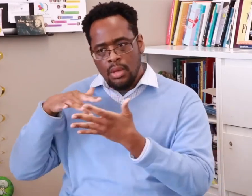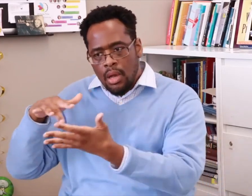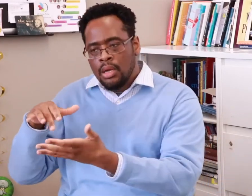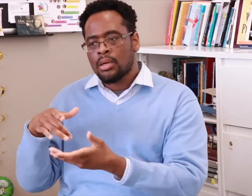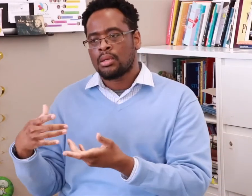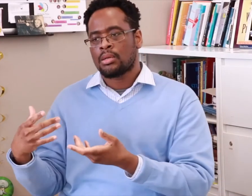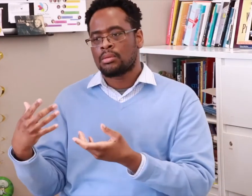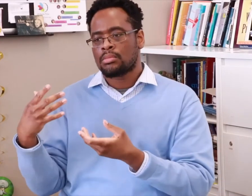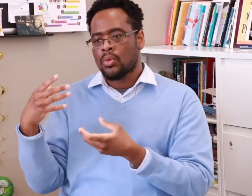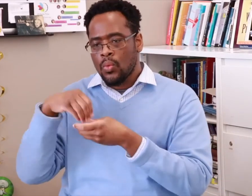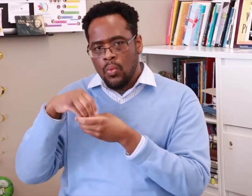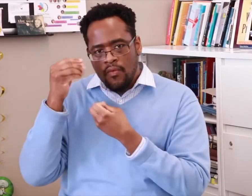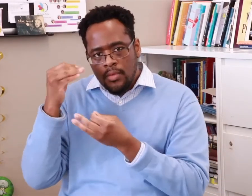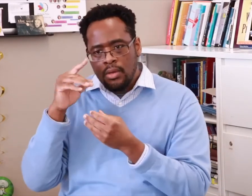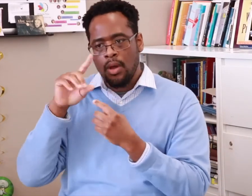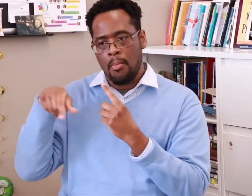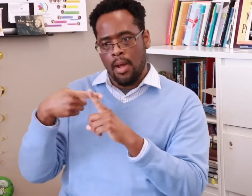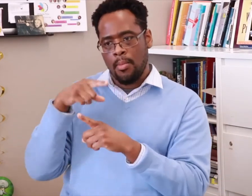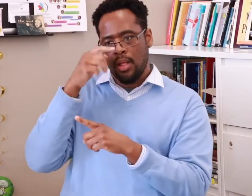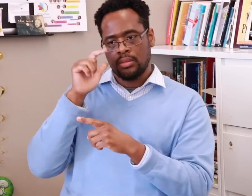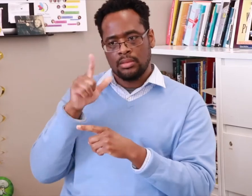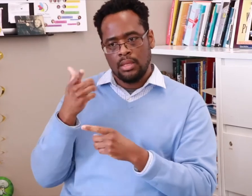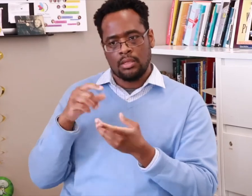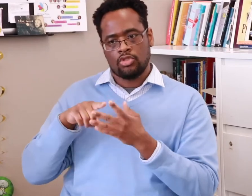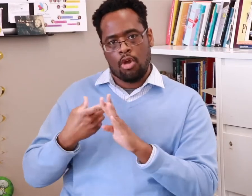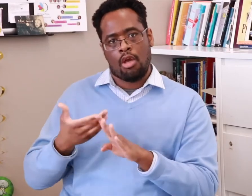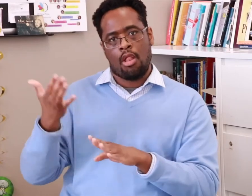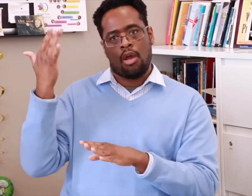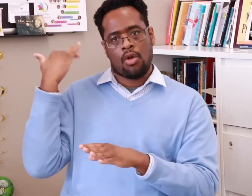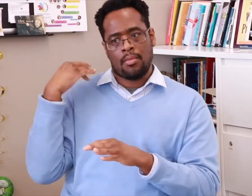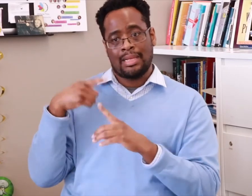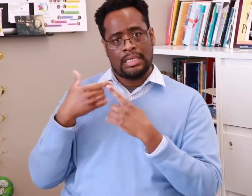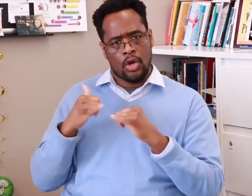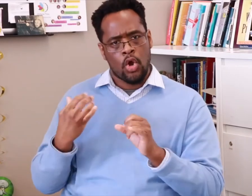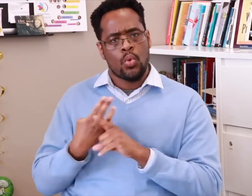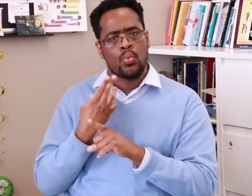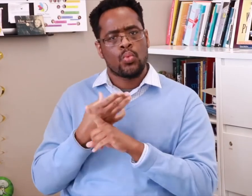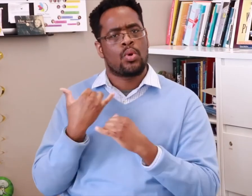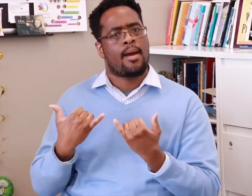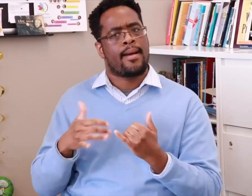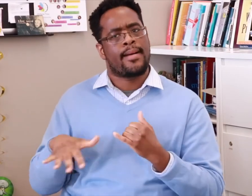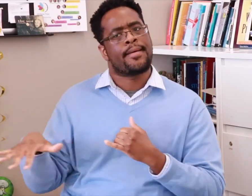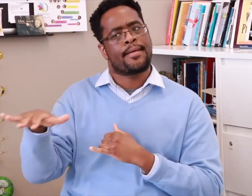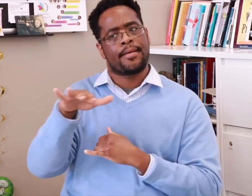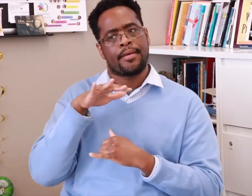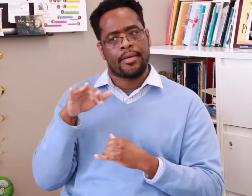study because Black ASL is still being used in our community.